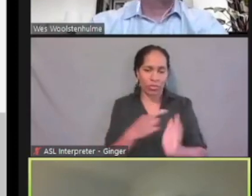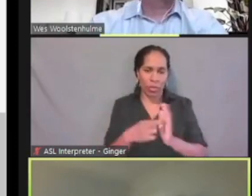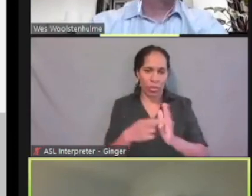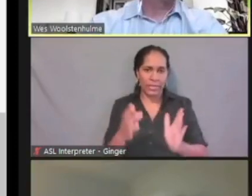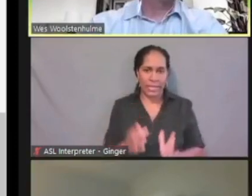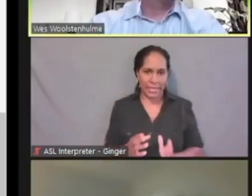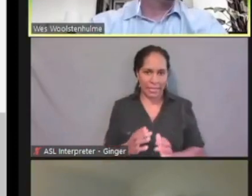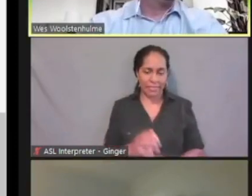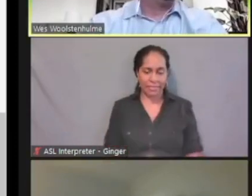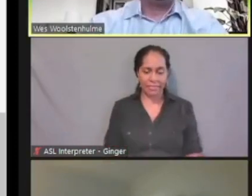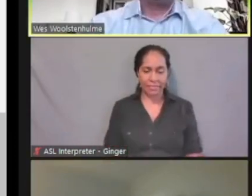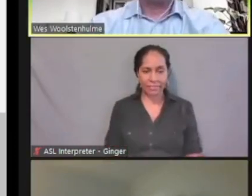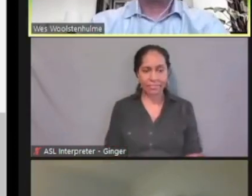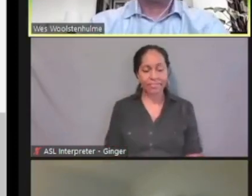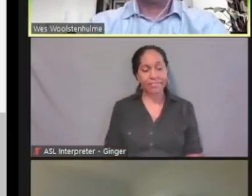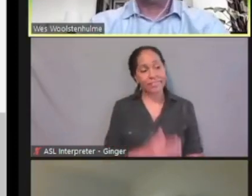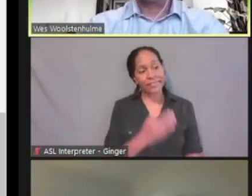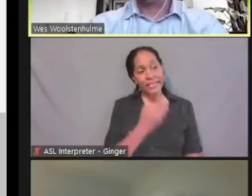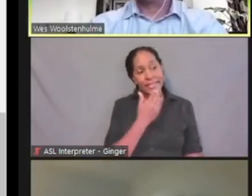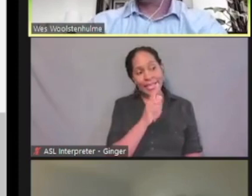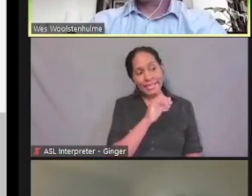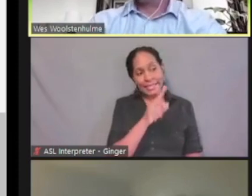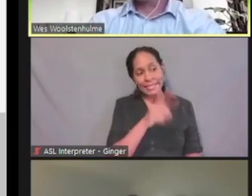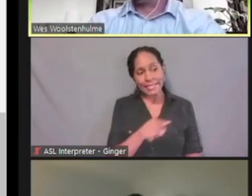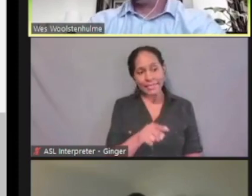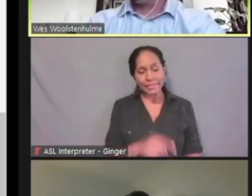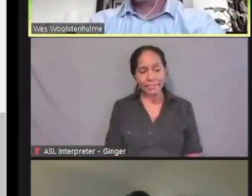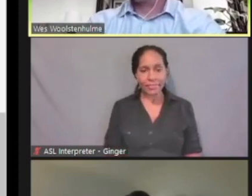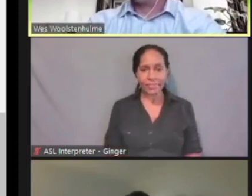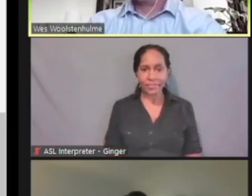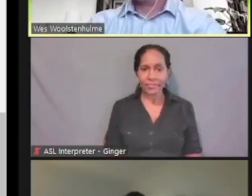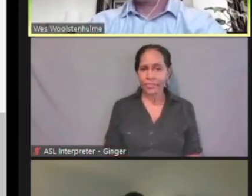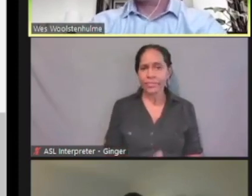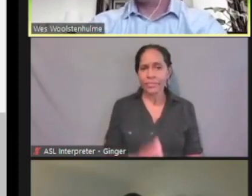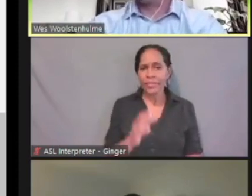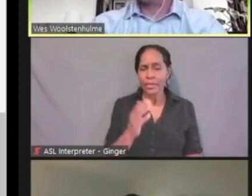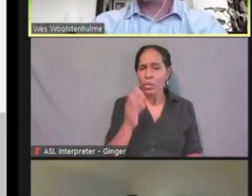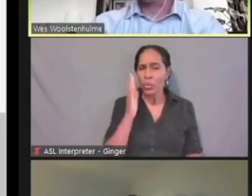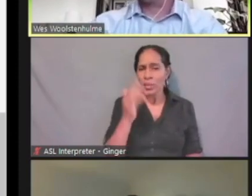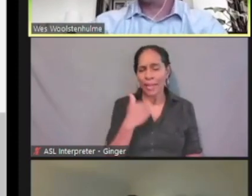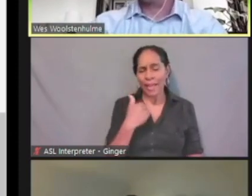Thanks, Liz. We know there's a lot of questions around this and I think we'll be following up